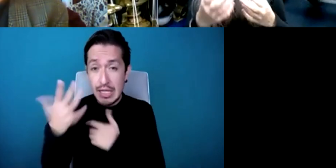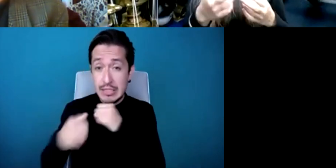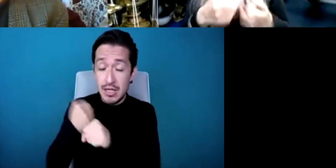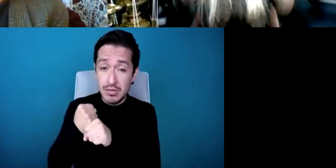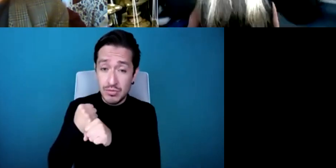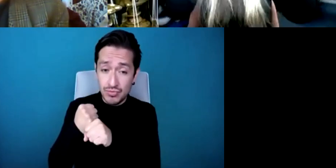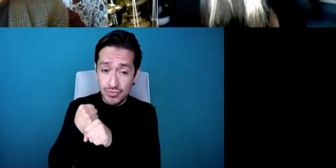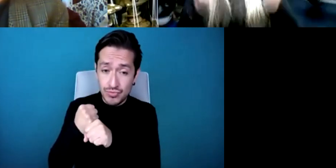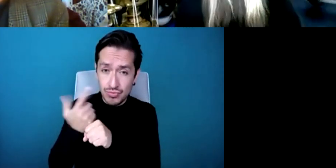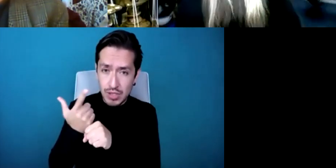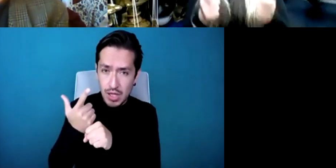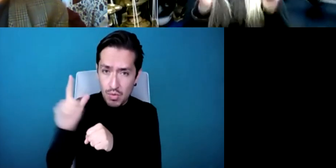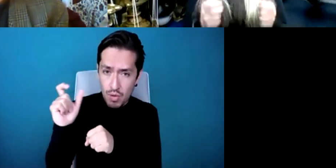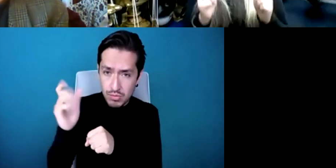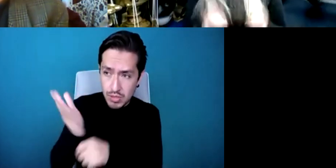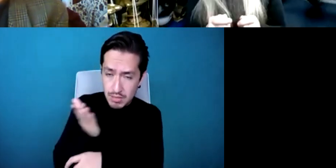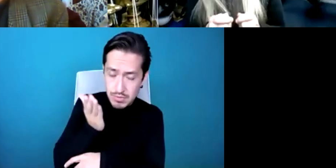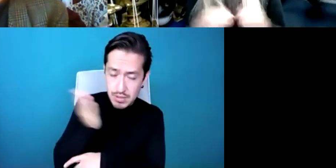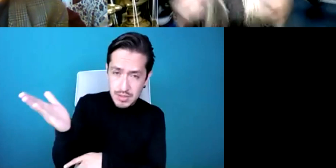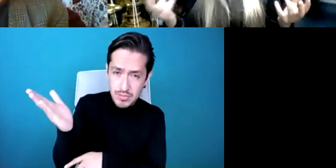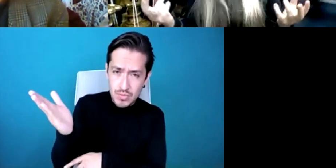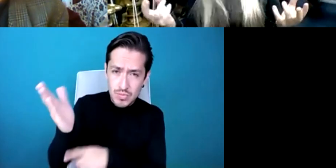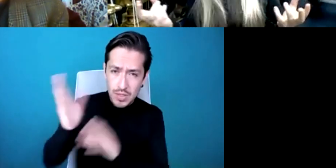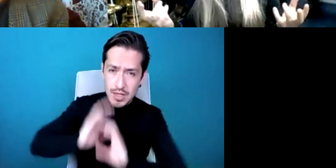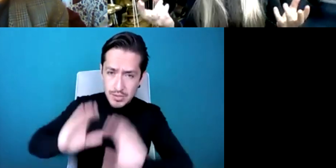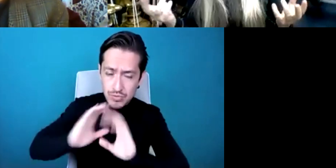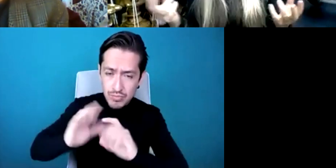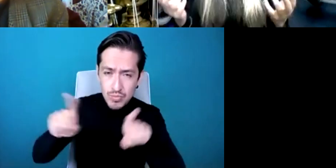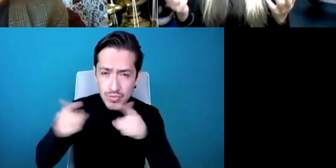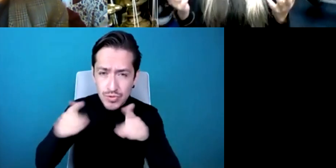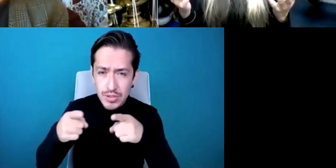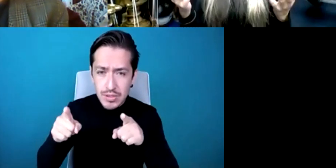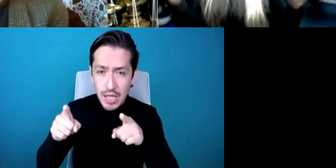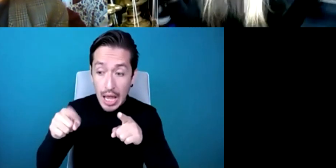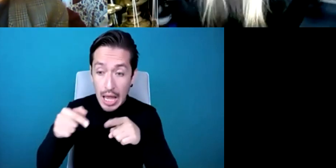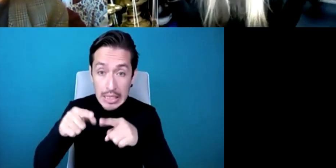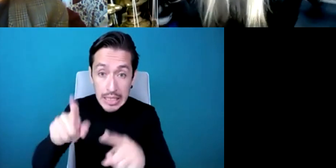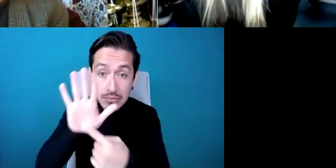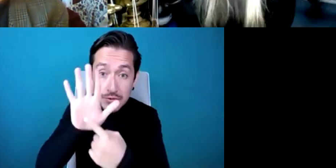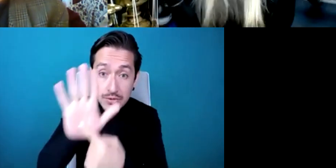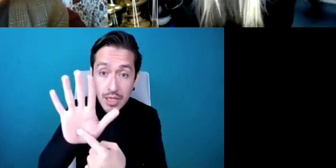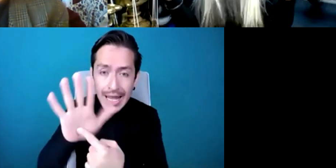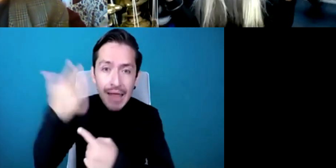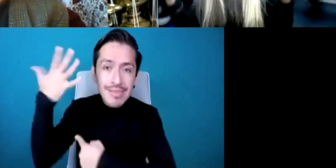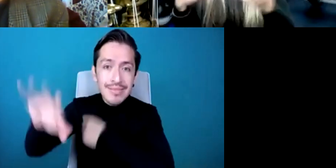to then giving the world premiere of that piece that's a long time so that's just the way it is so,